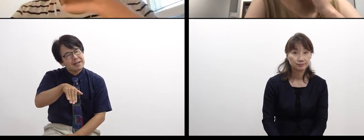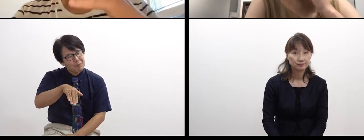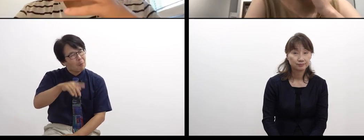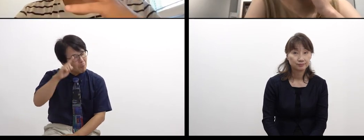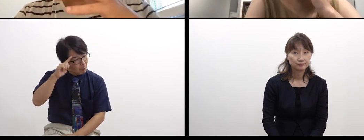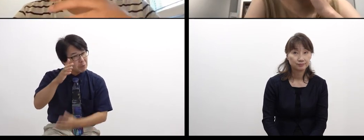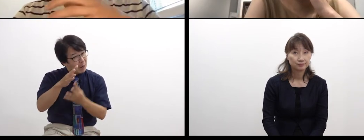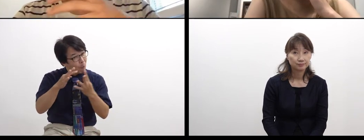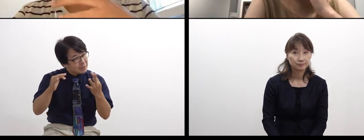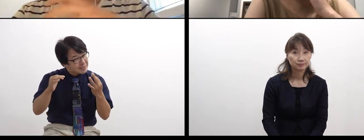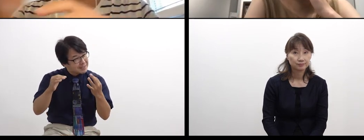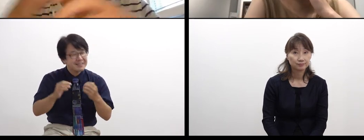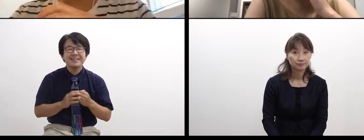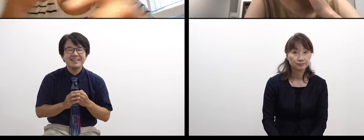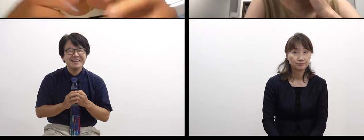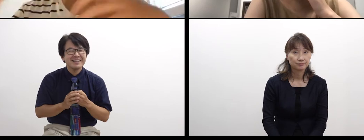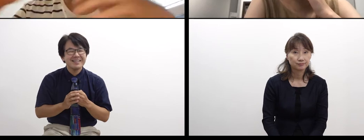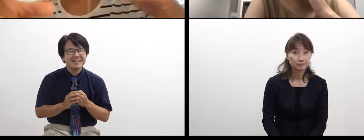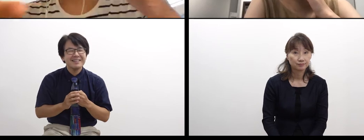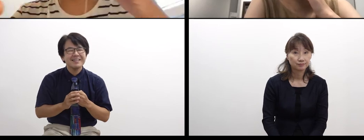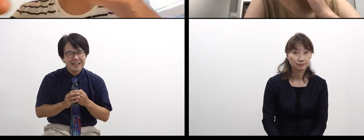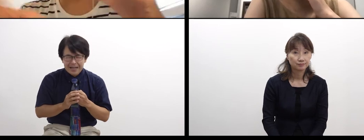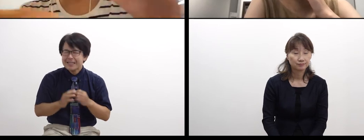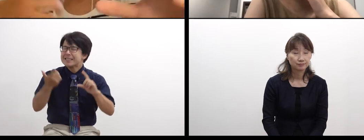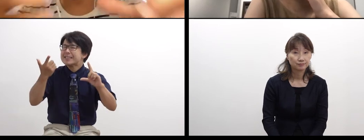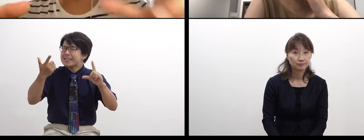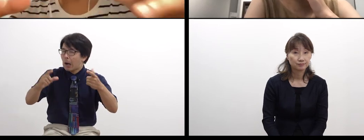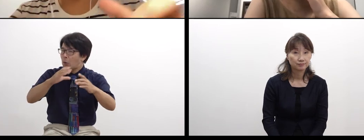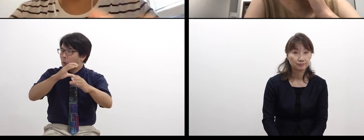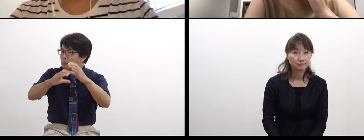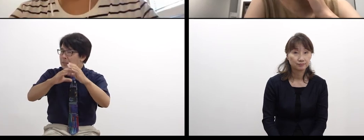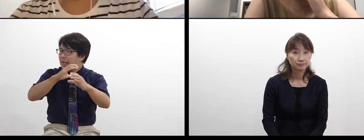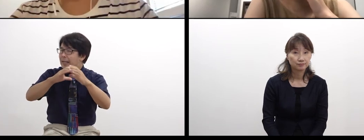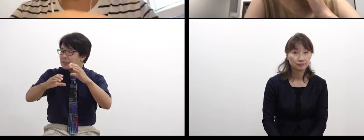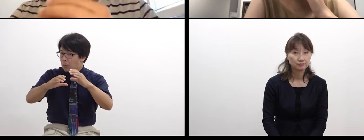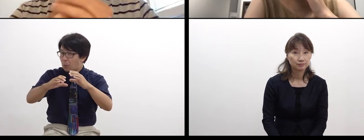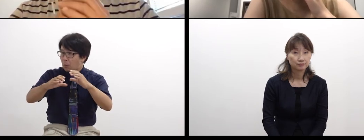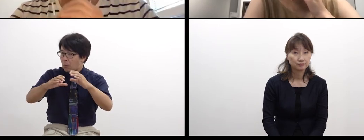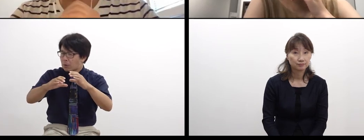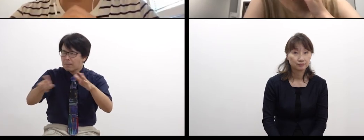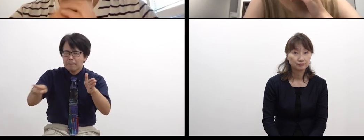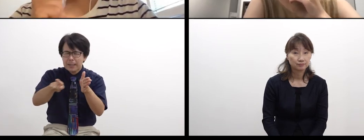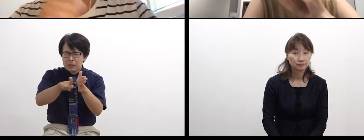I mean, making a place for a little different kind of communication.